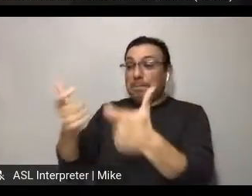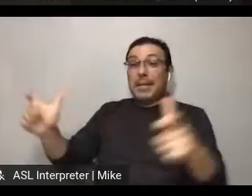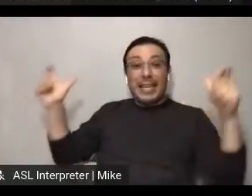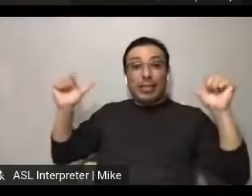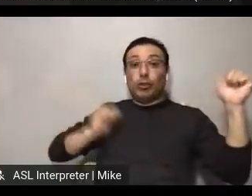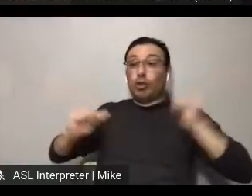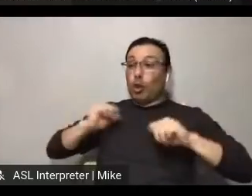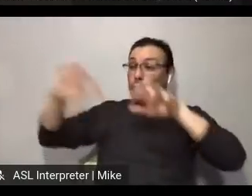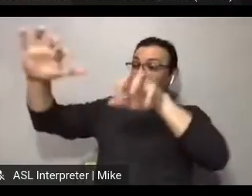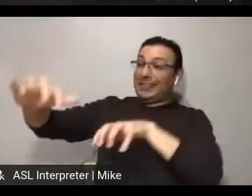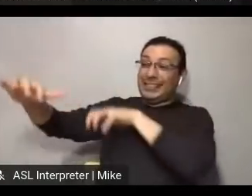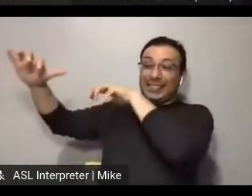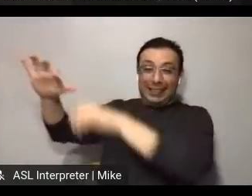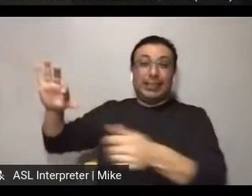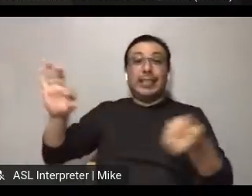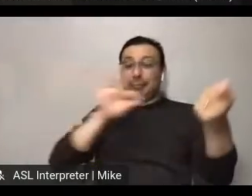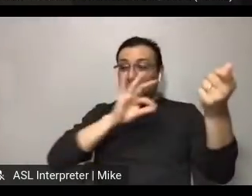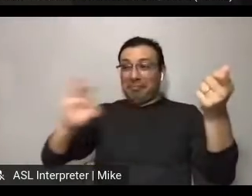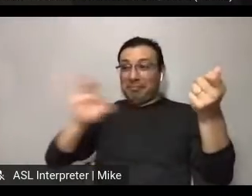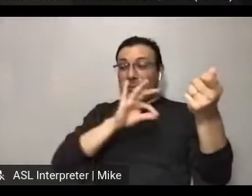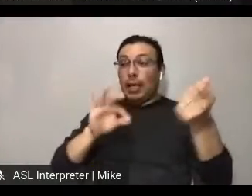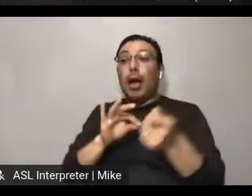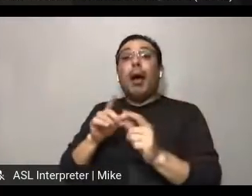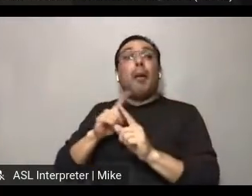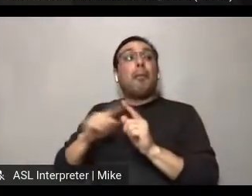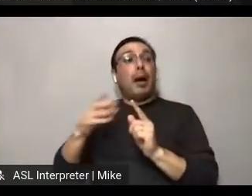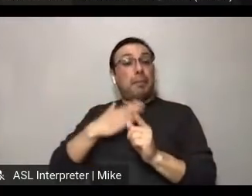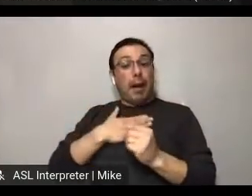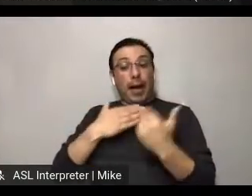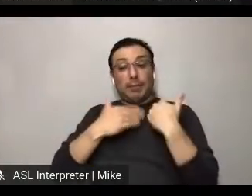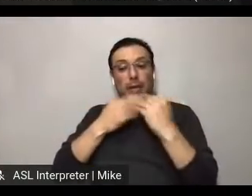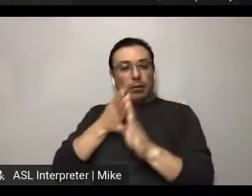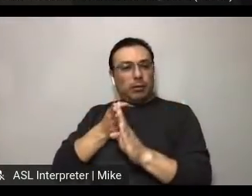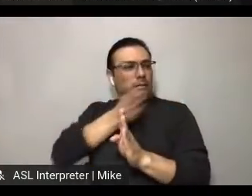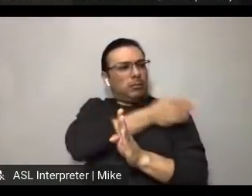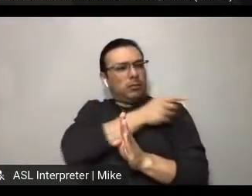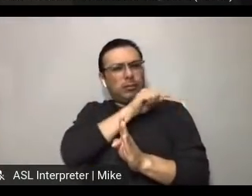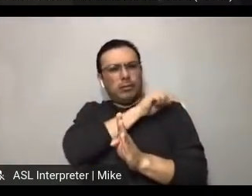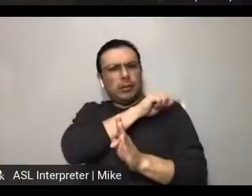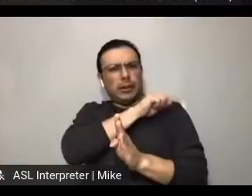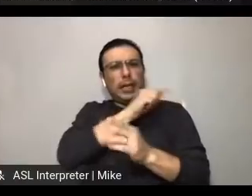habitat adjacent, in so much that it's not a big show with an orchestra on stage,